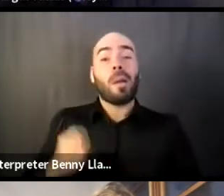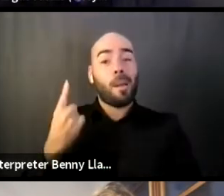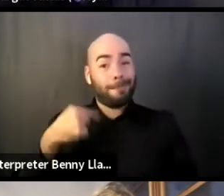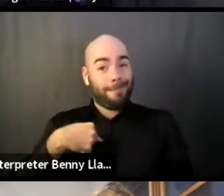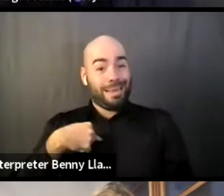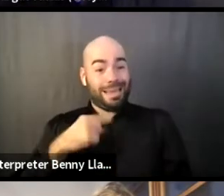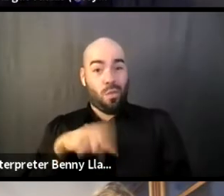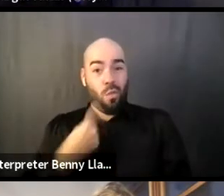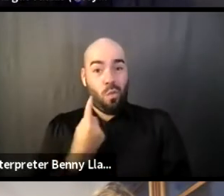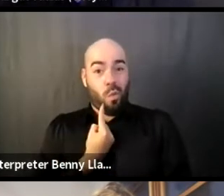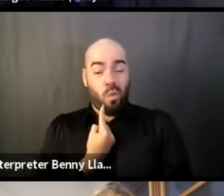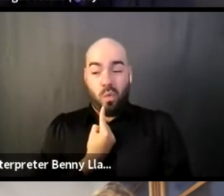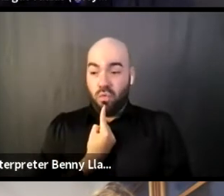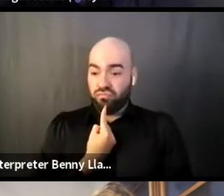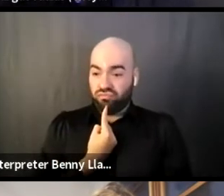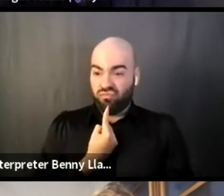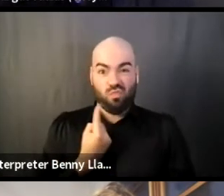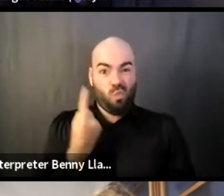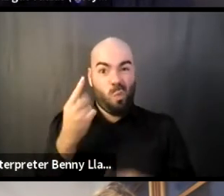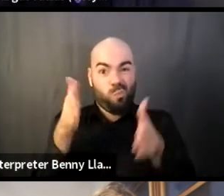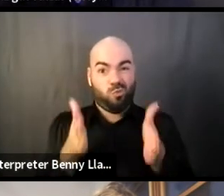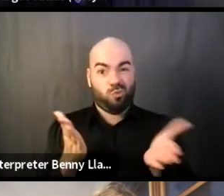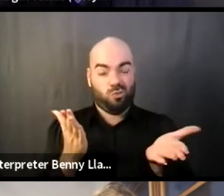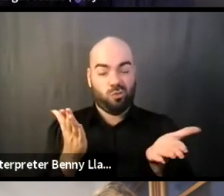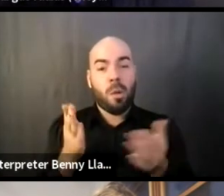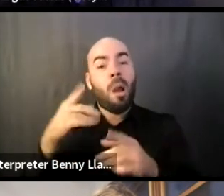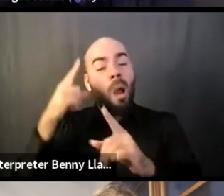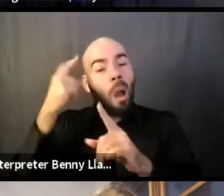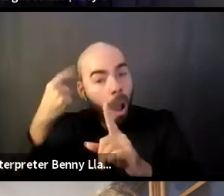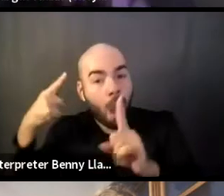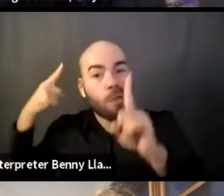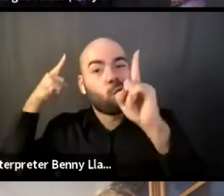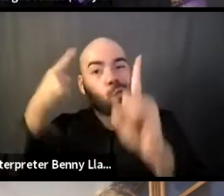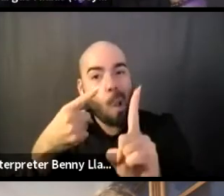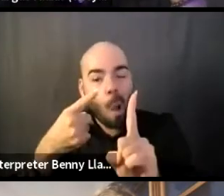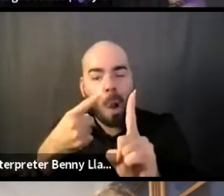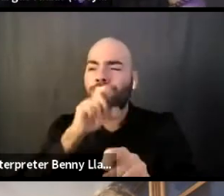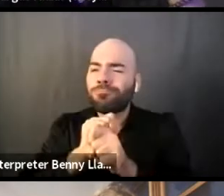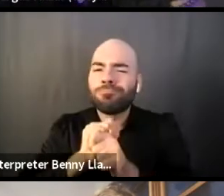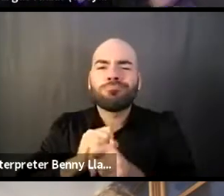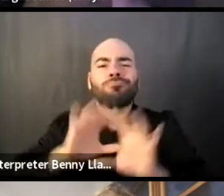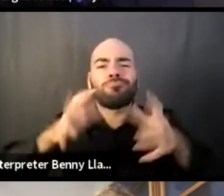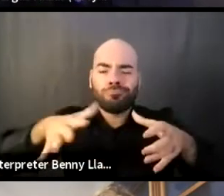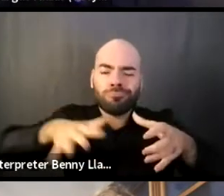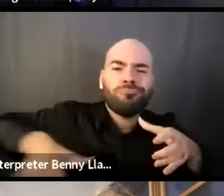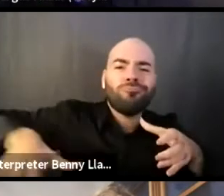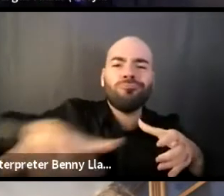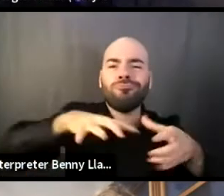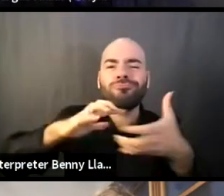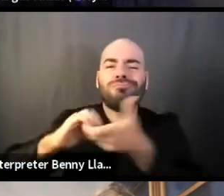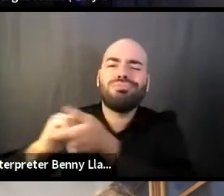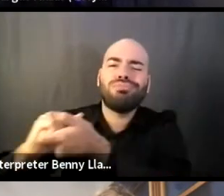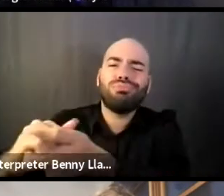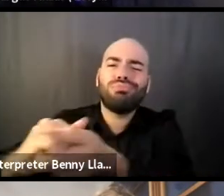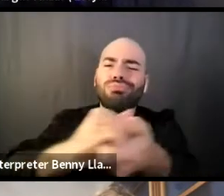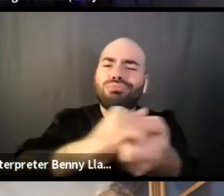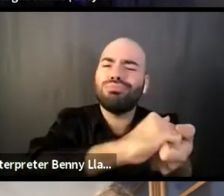with the intention of creating a truly collaborative space that can hold any and everyone from all walks of life,